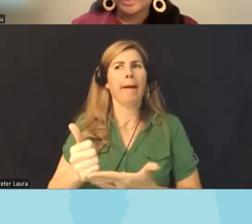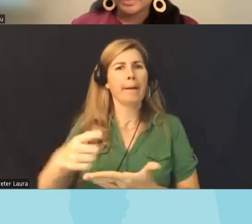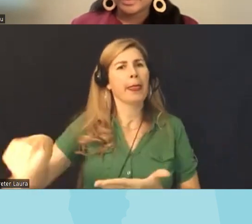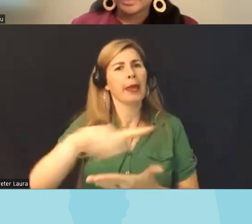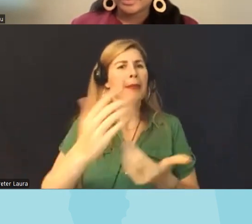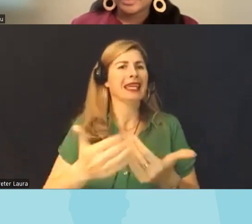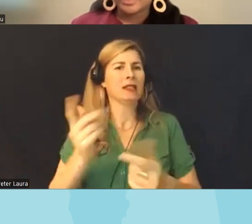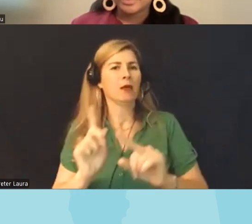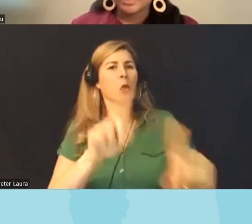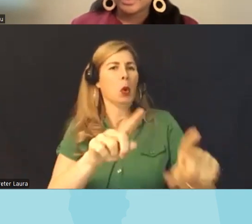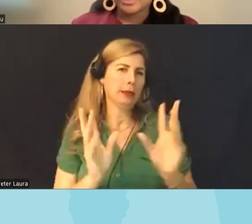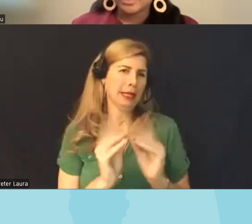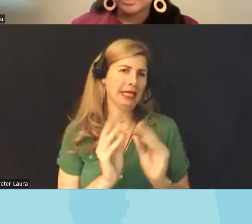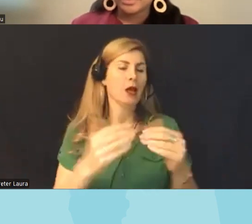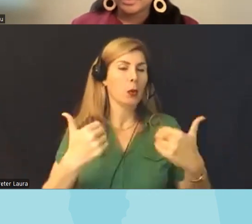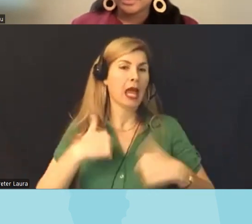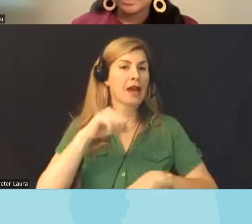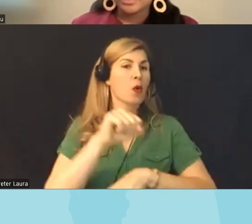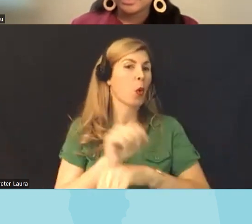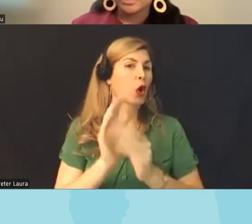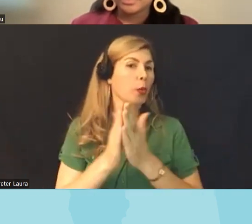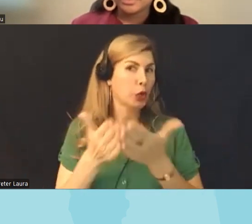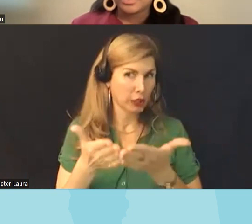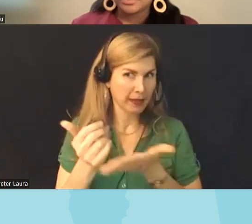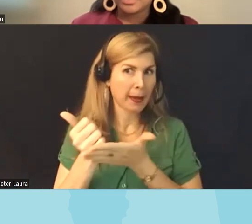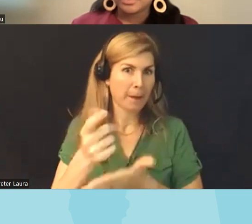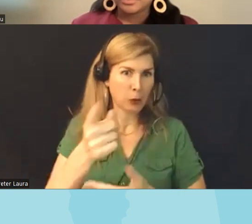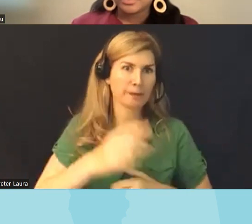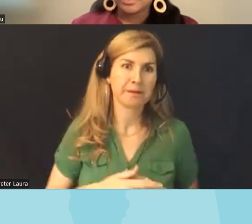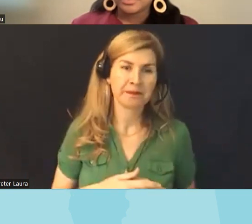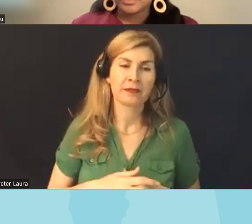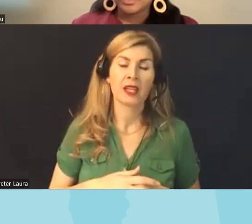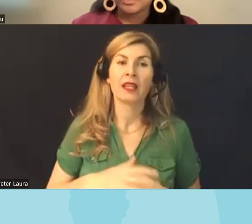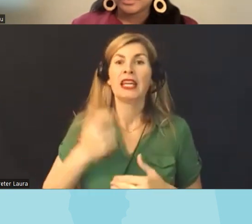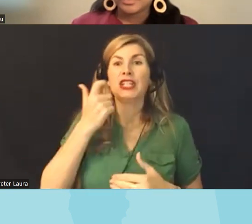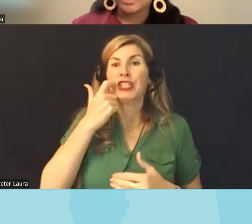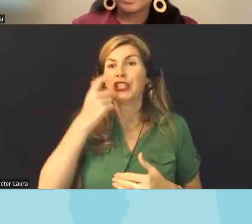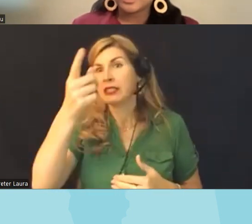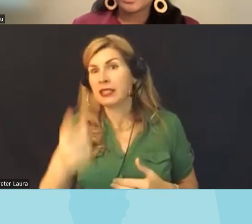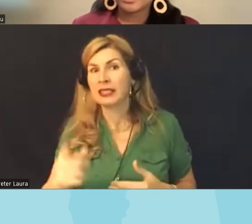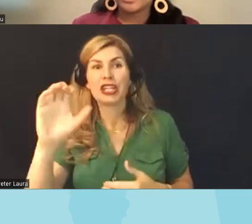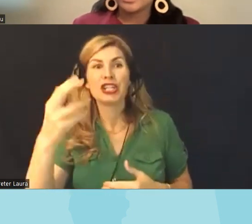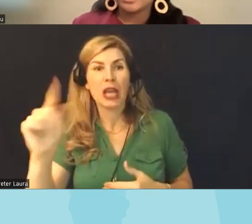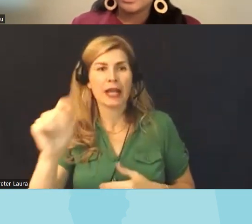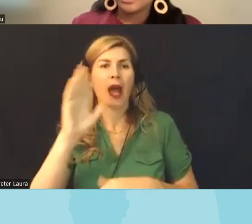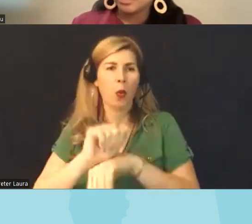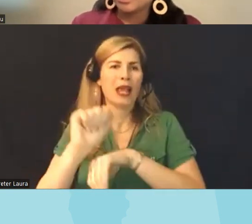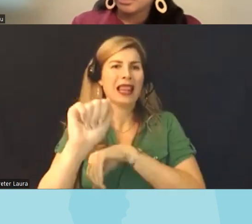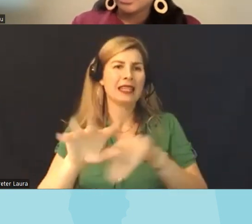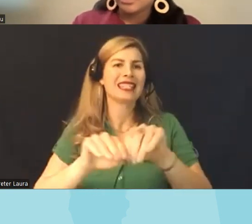so we do have that workbook as well so all of the things that are in the chat will also be sent out in the email afterwards I want to make sure to lift that up and I not sure I said at